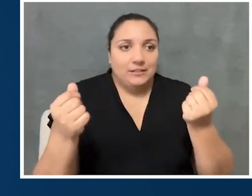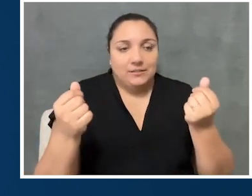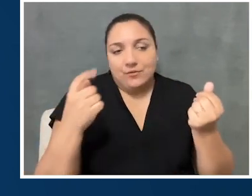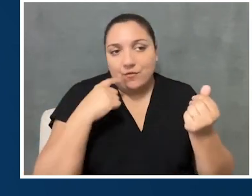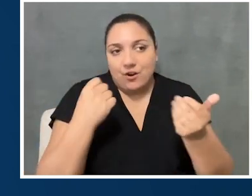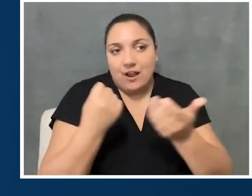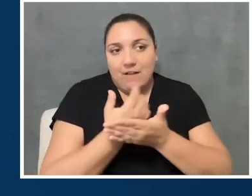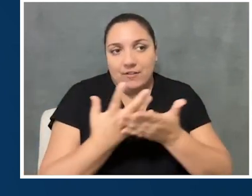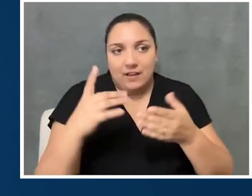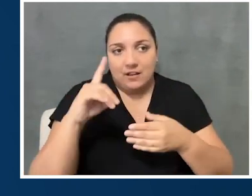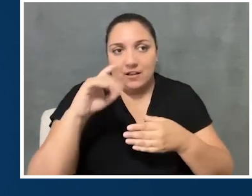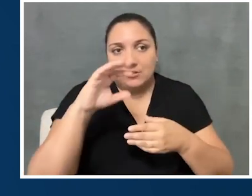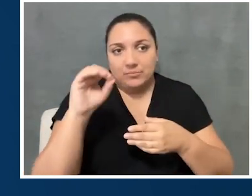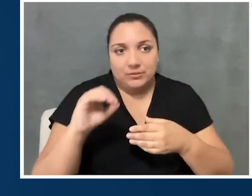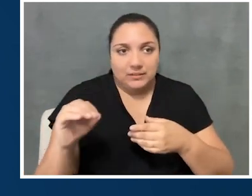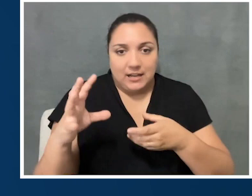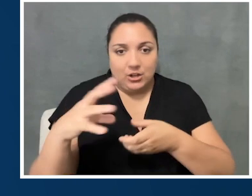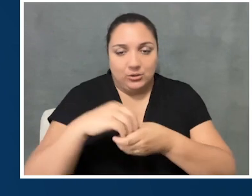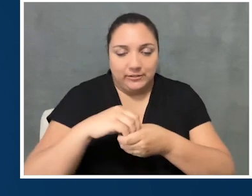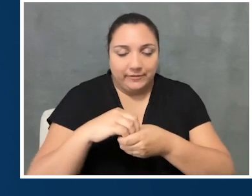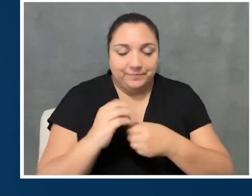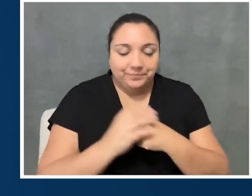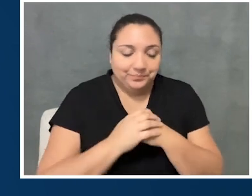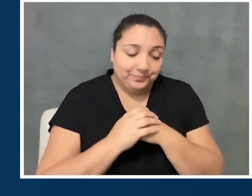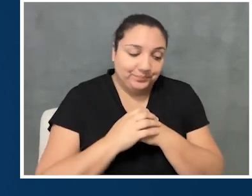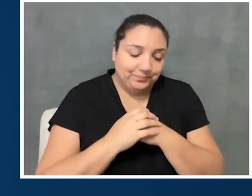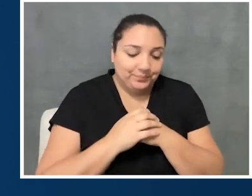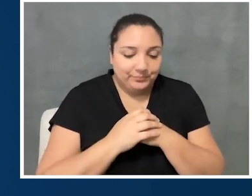100% inclusive. And I think